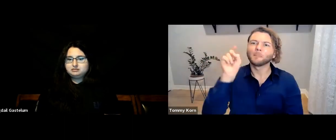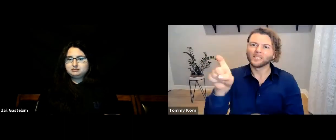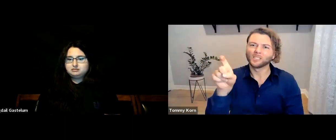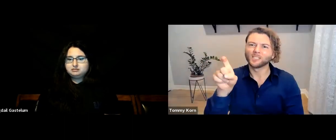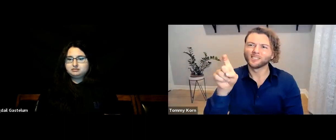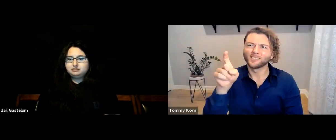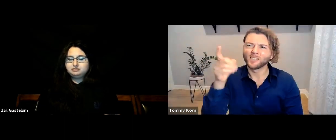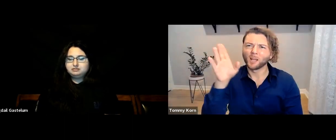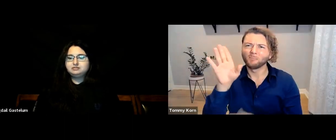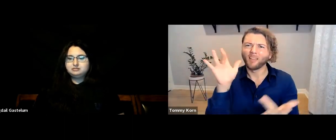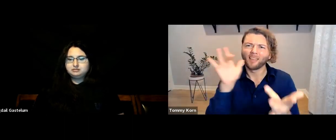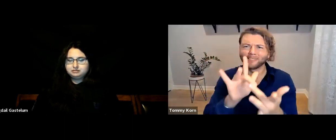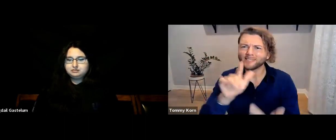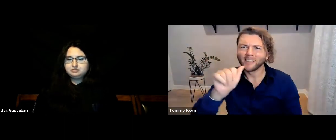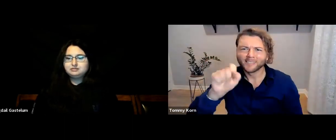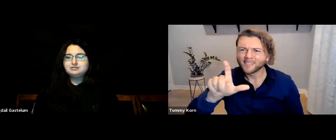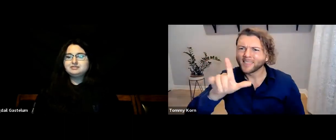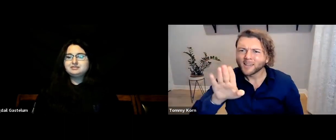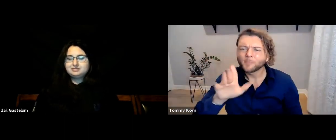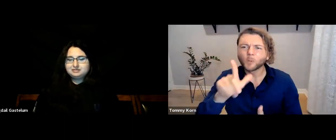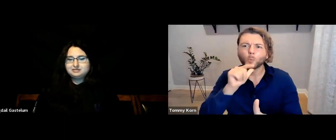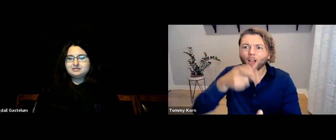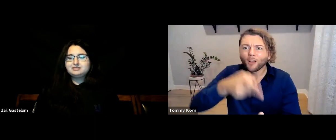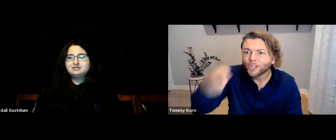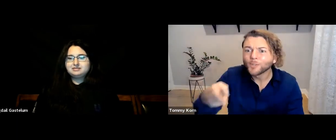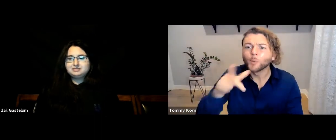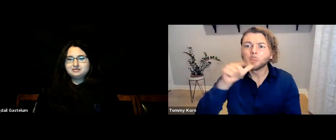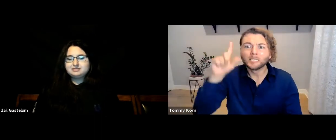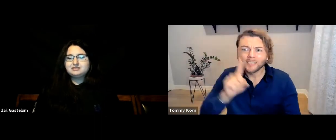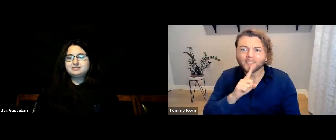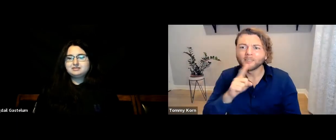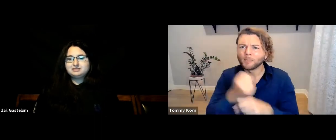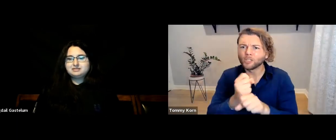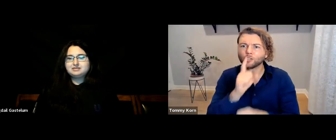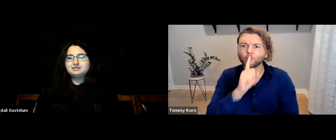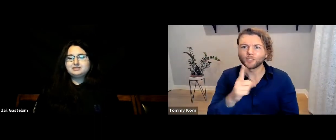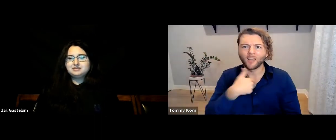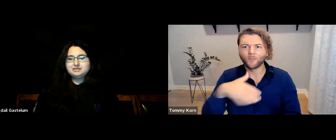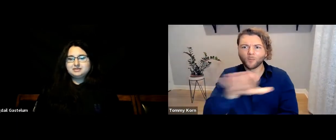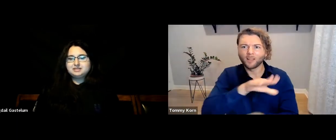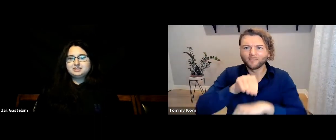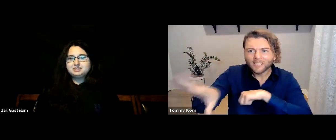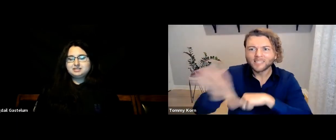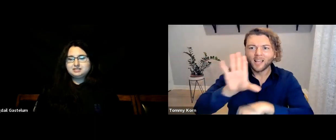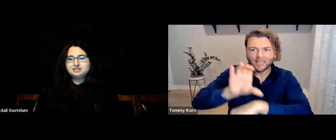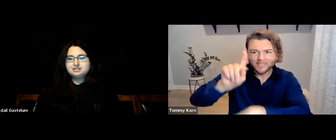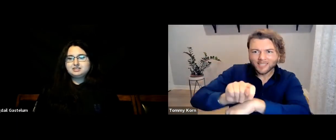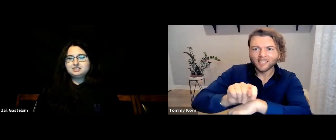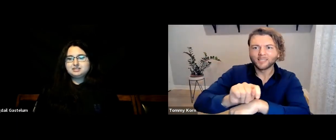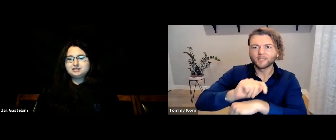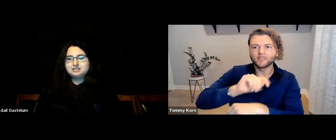it’s imperative that they contact the ASL Club to get the advice and consultation of Deaf and HoH members,